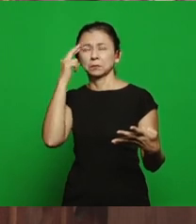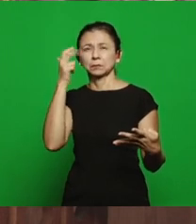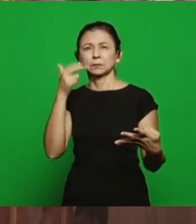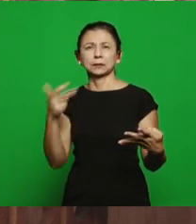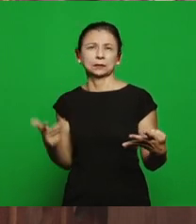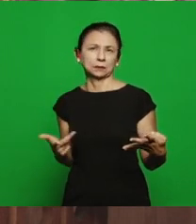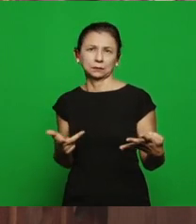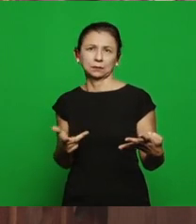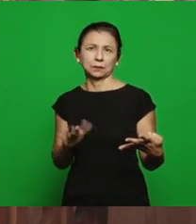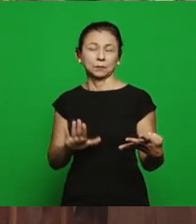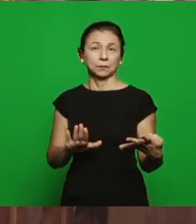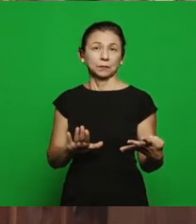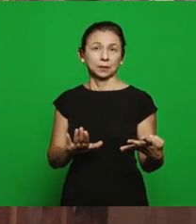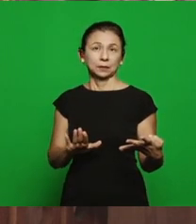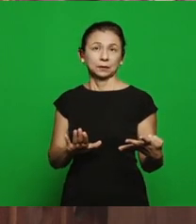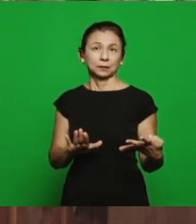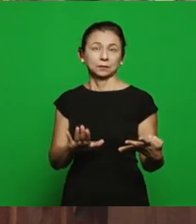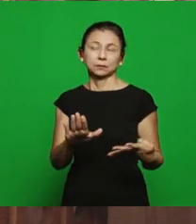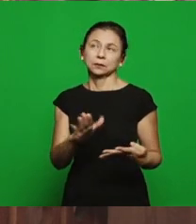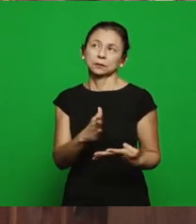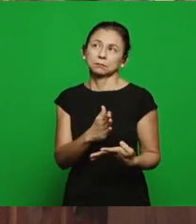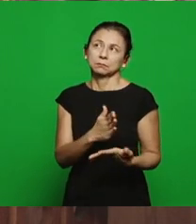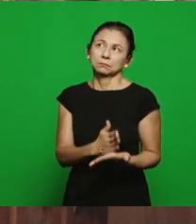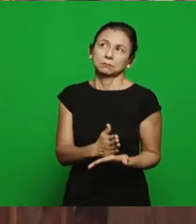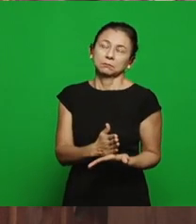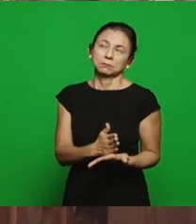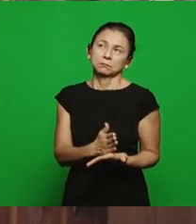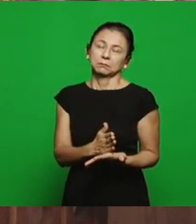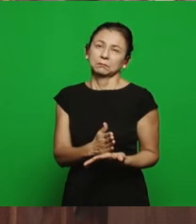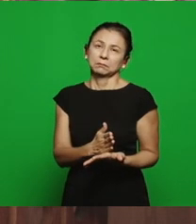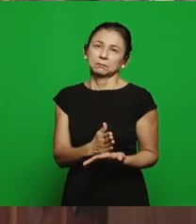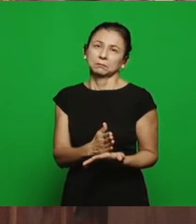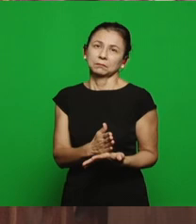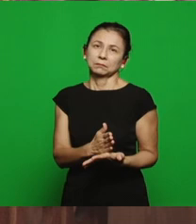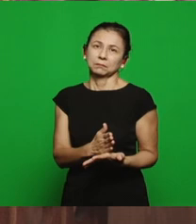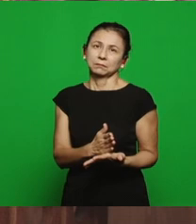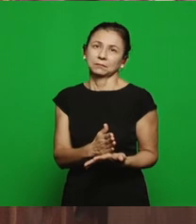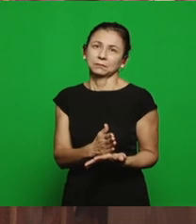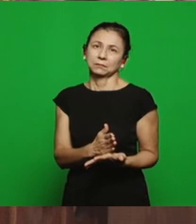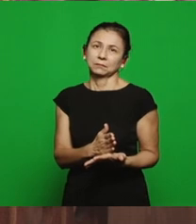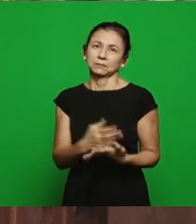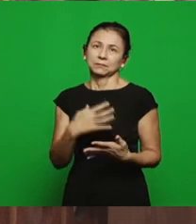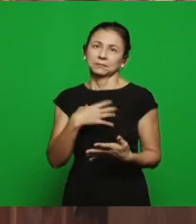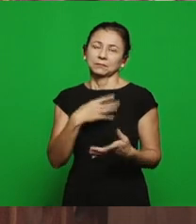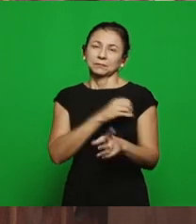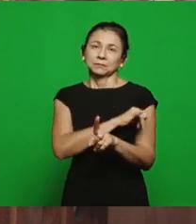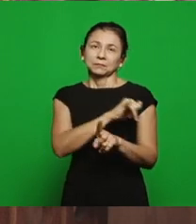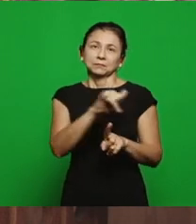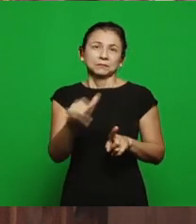you stop in the prophetic sequence, you stay